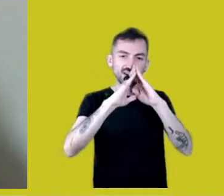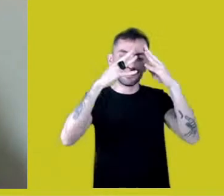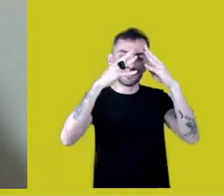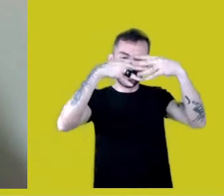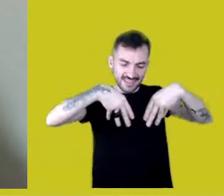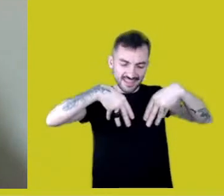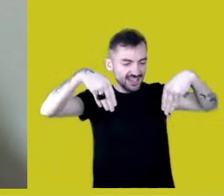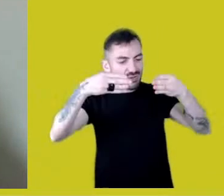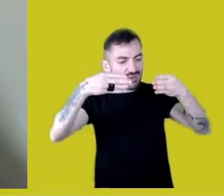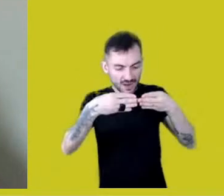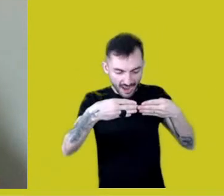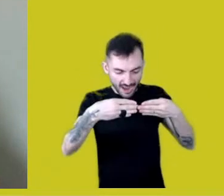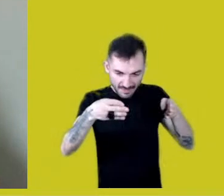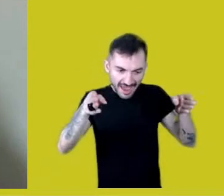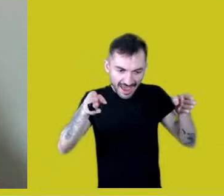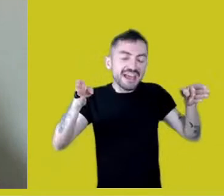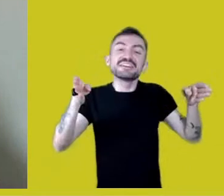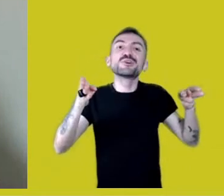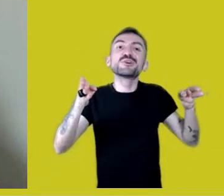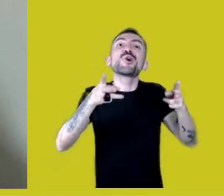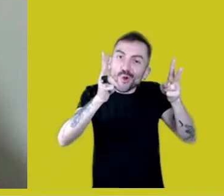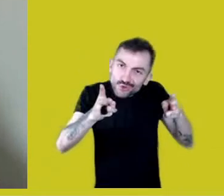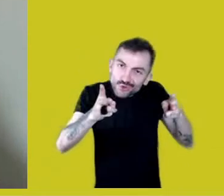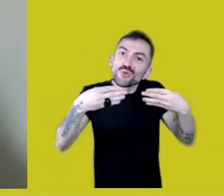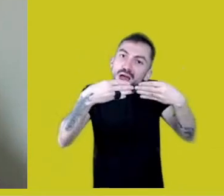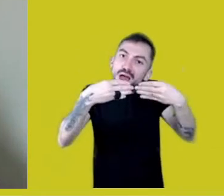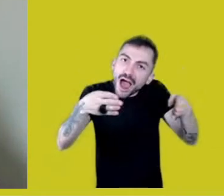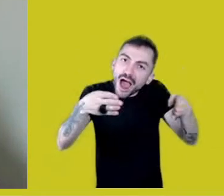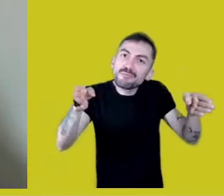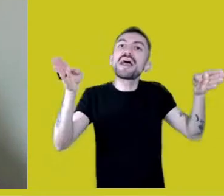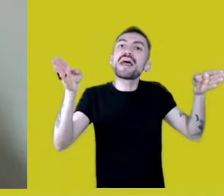which will be kept open, for the exchange and learning.